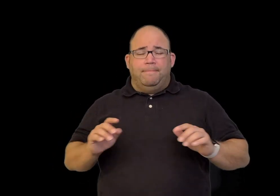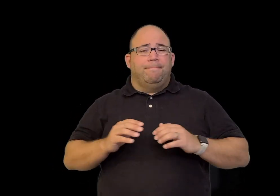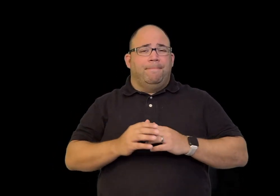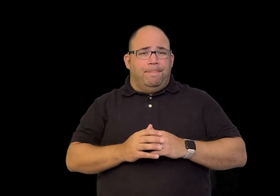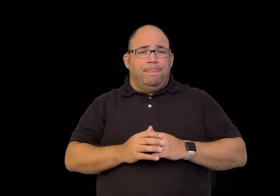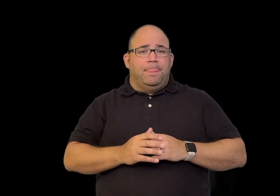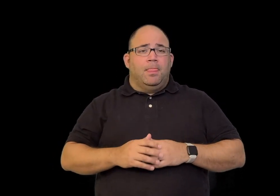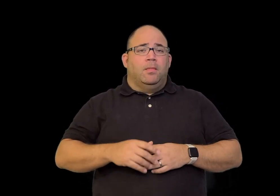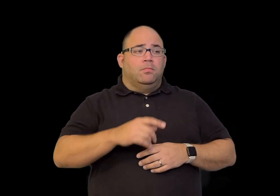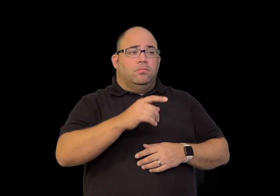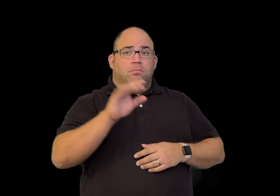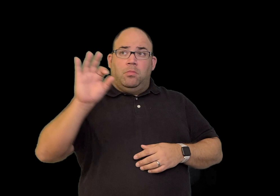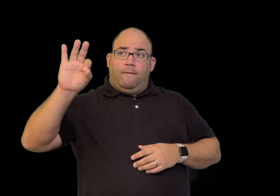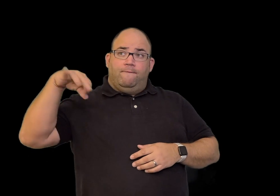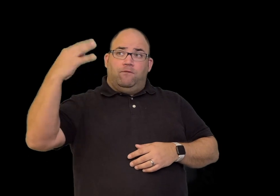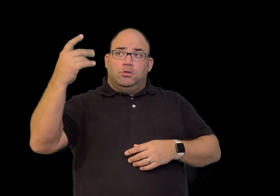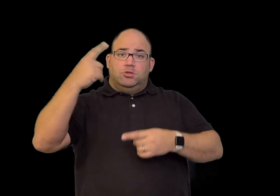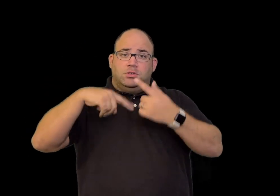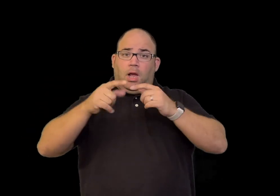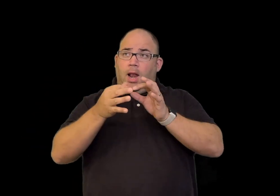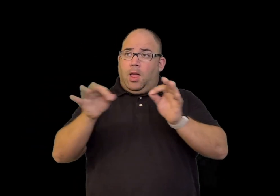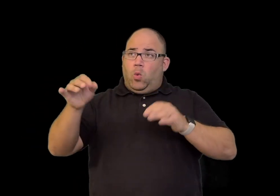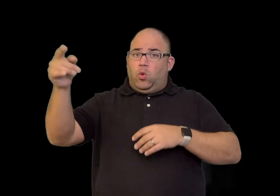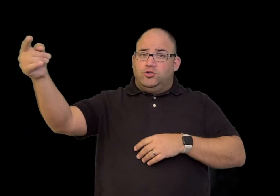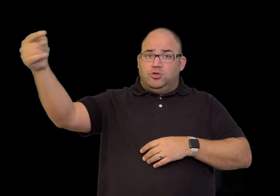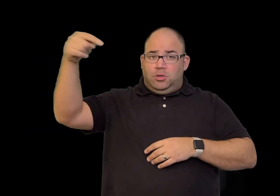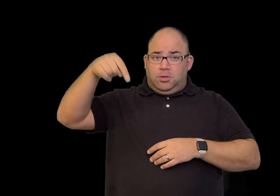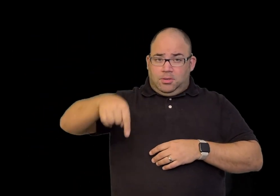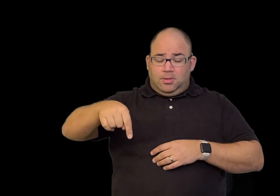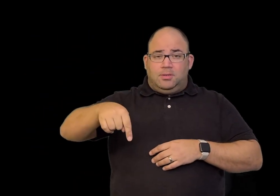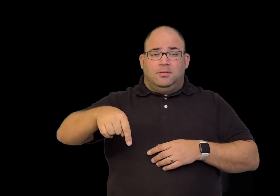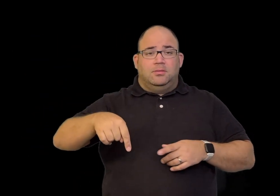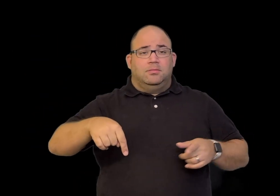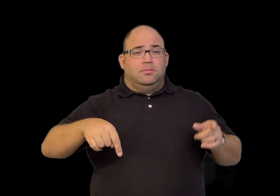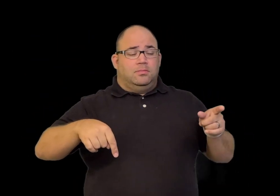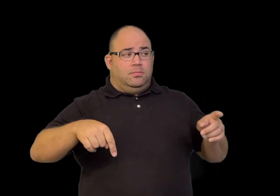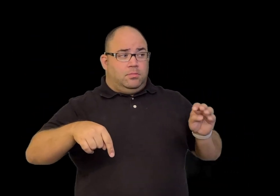However, the French sign language